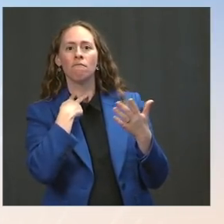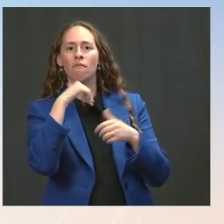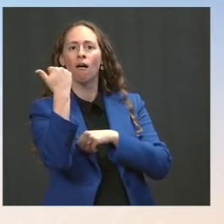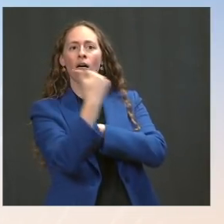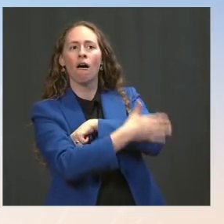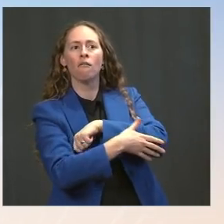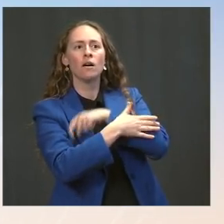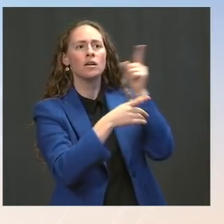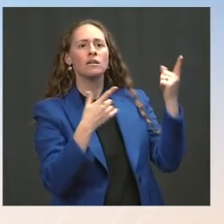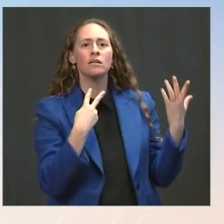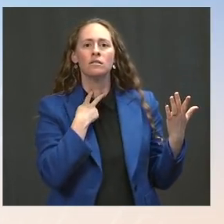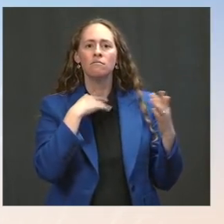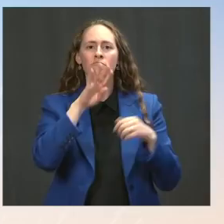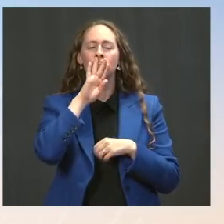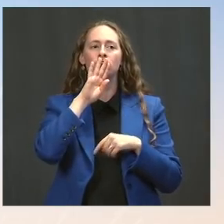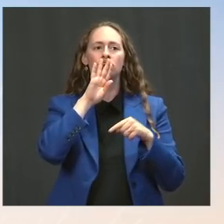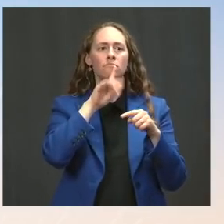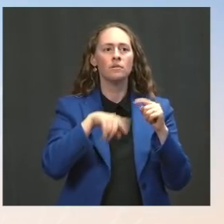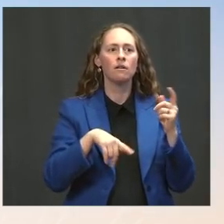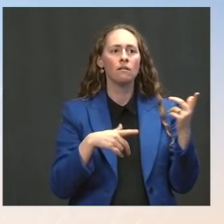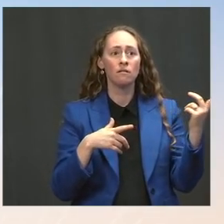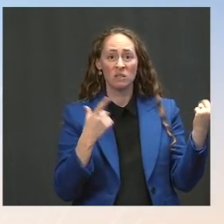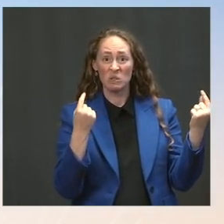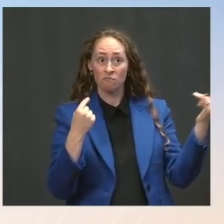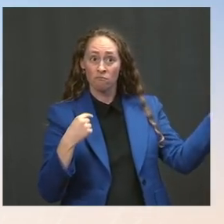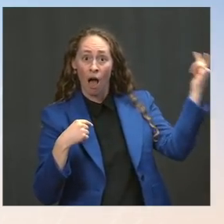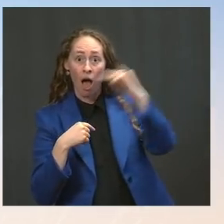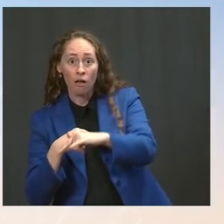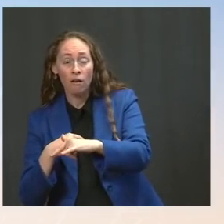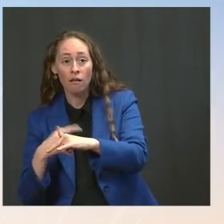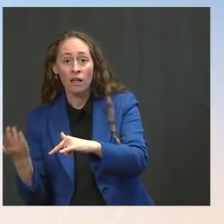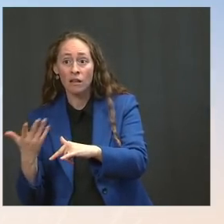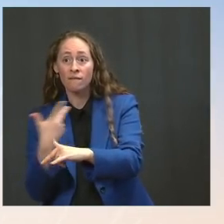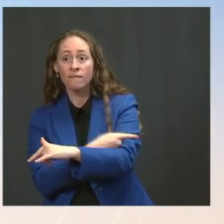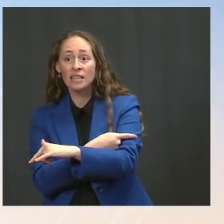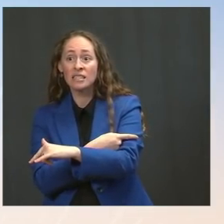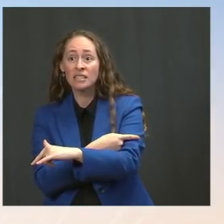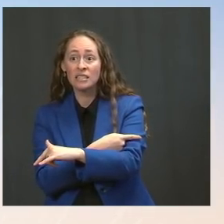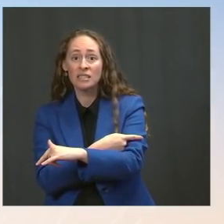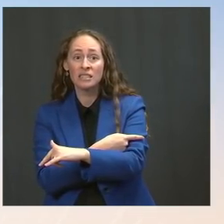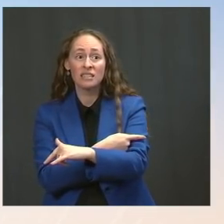do you suggest they fly back to the United States? Or should they wait in the countries they're living in?